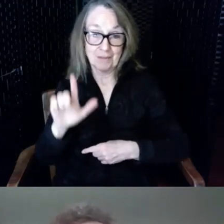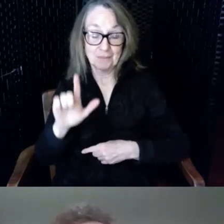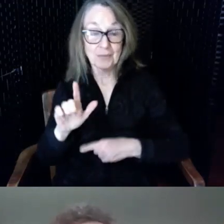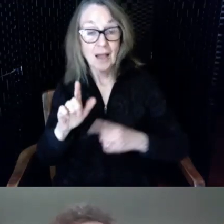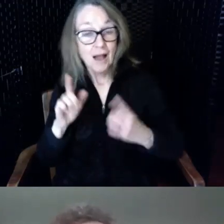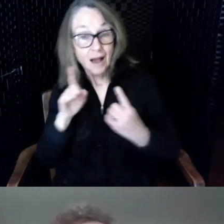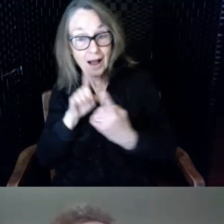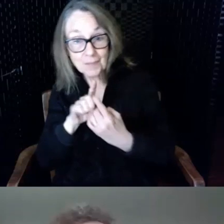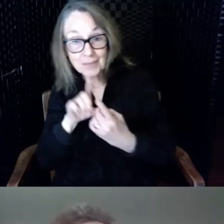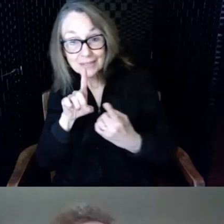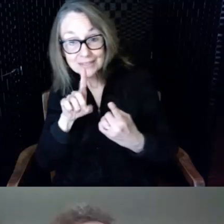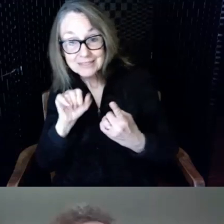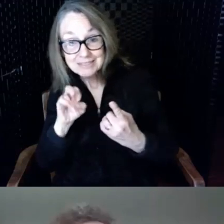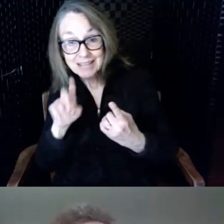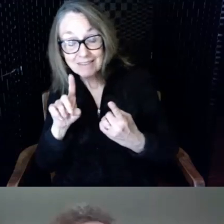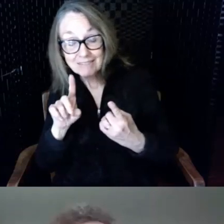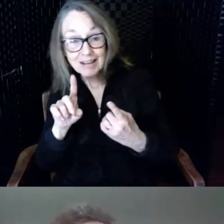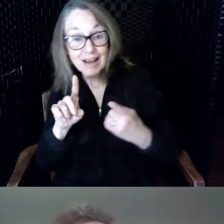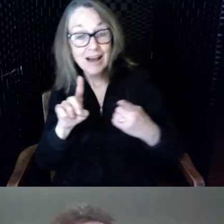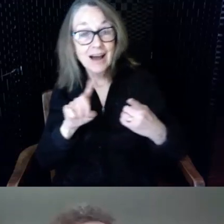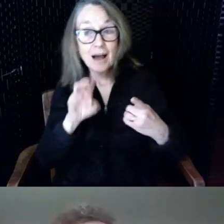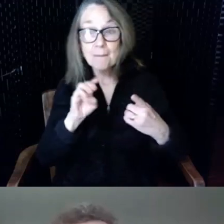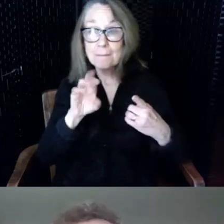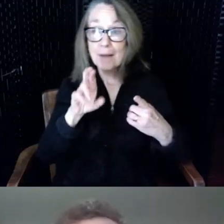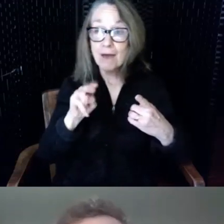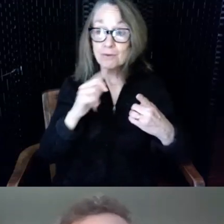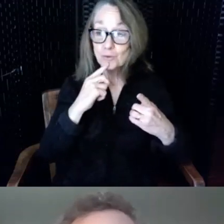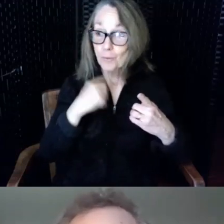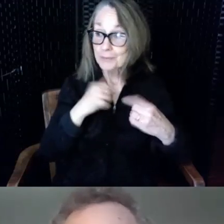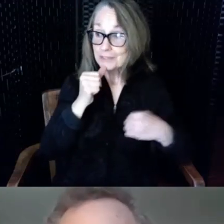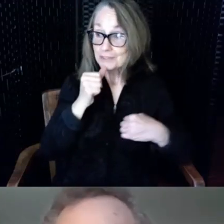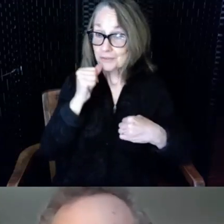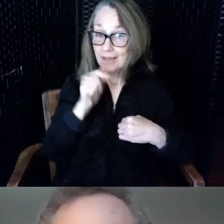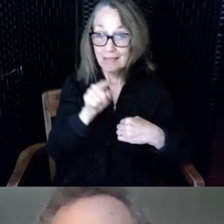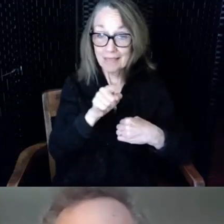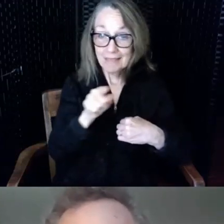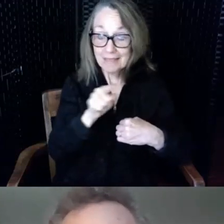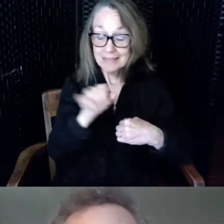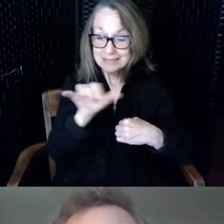Myron told me yesterday he was at that same meeting several years ago where